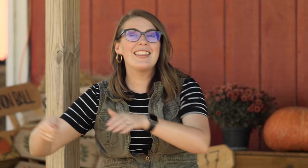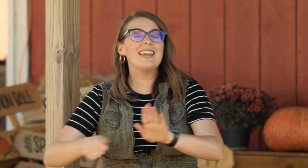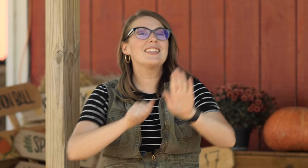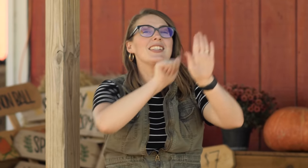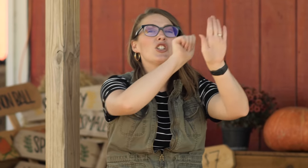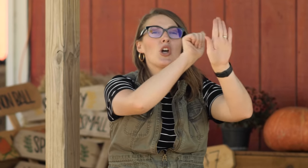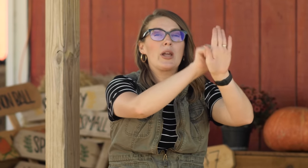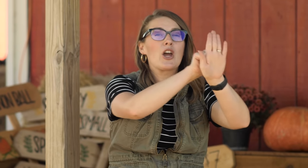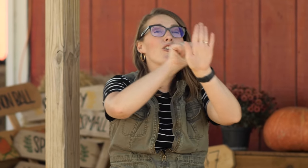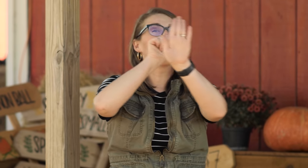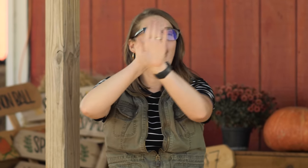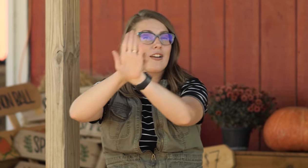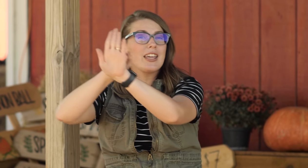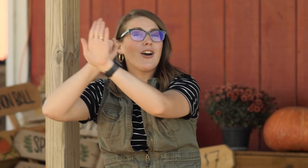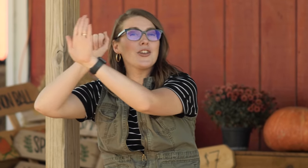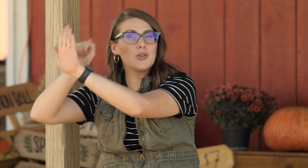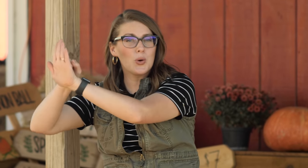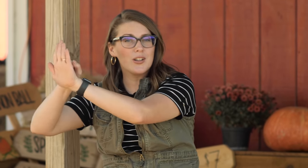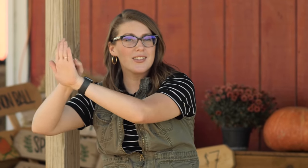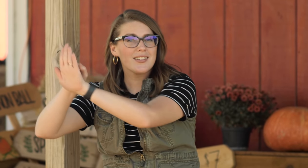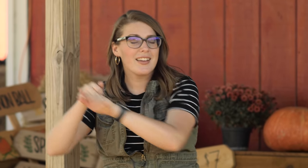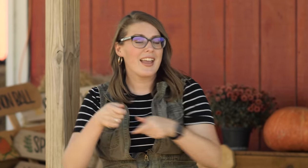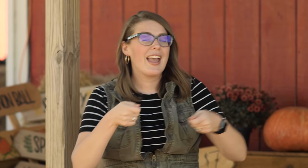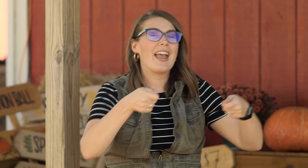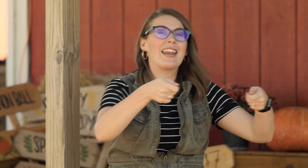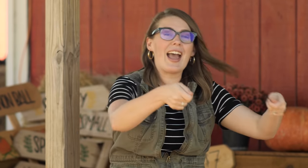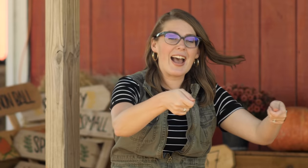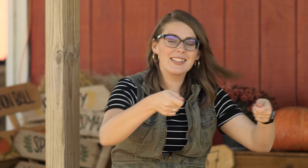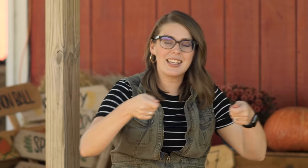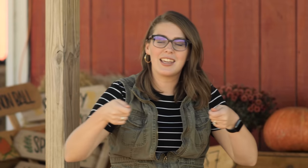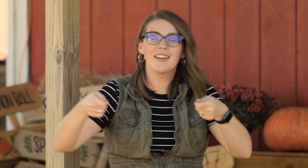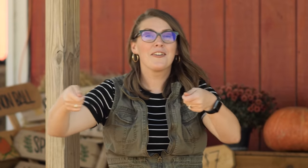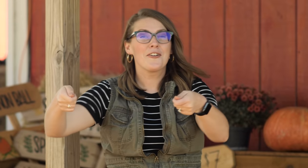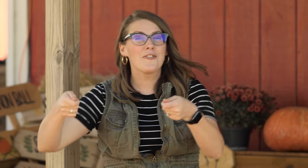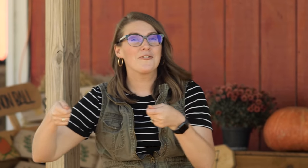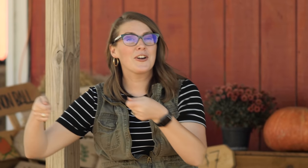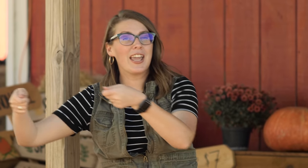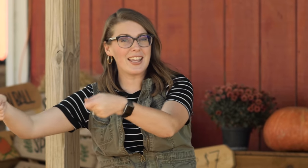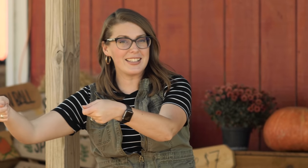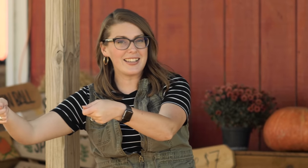This is showing knocking on the doors and asking for candy.